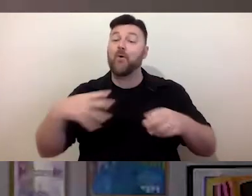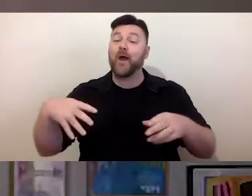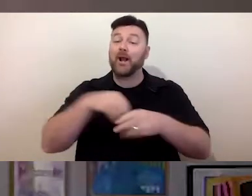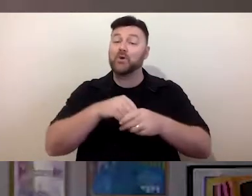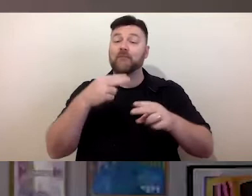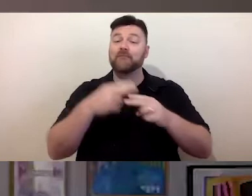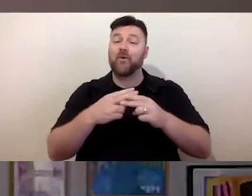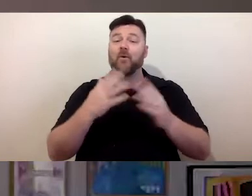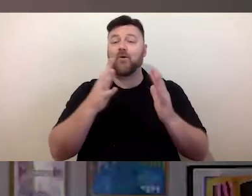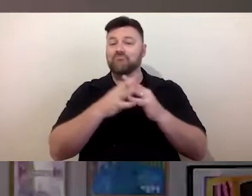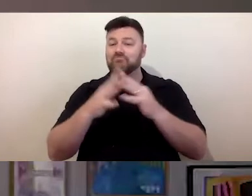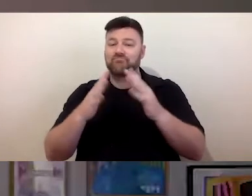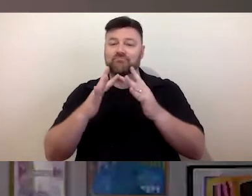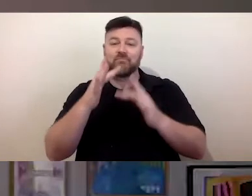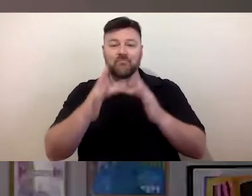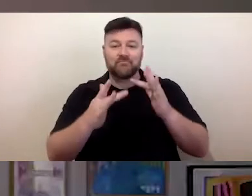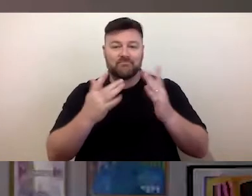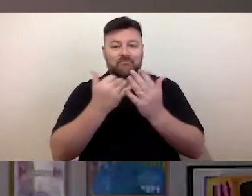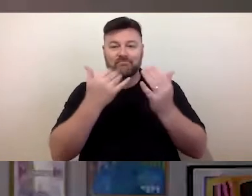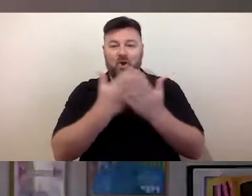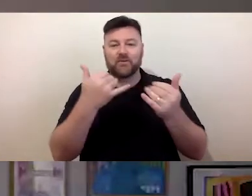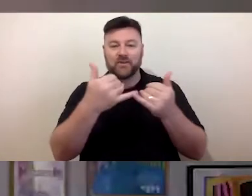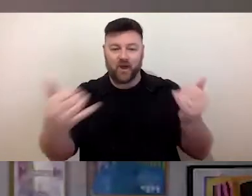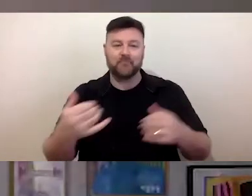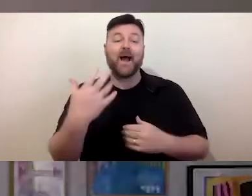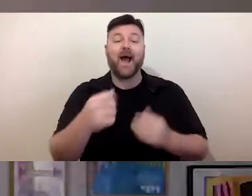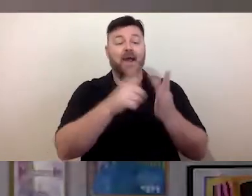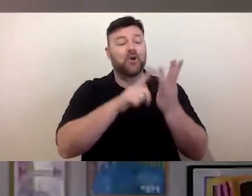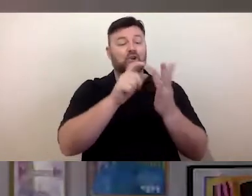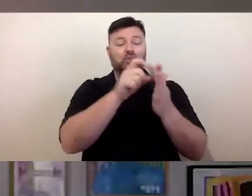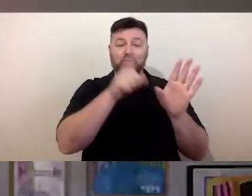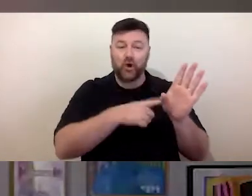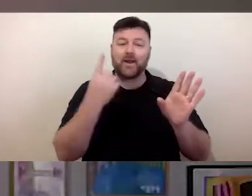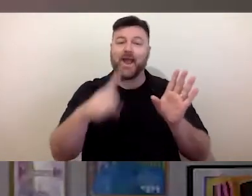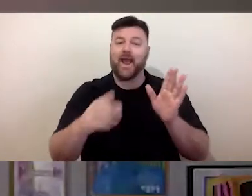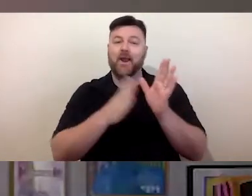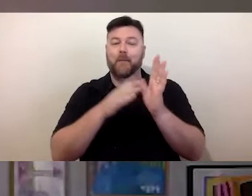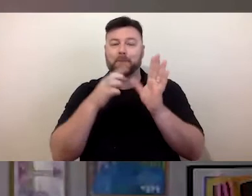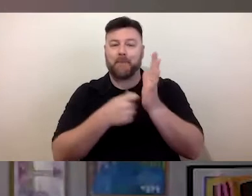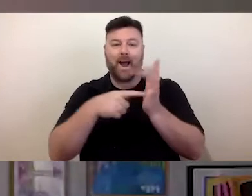With Martin Sawtell and Jody Holdback from Access2Arts. My name is Frances, and I'm delighted to be